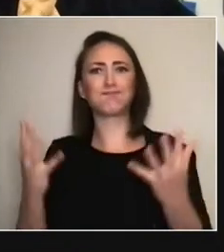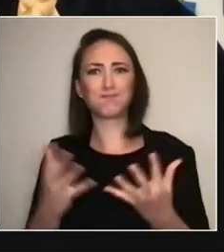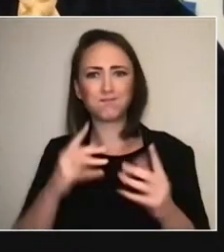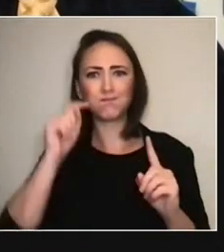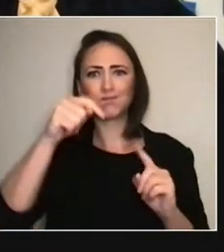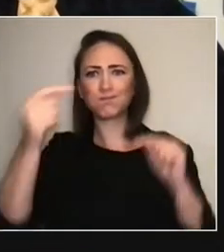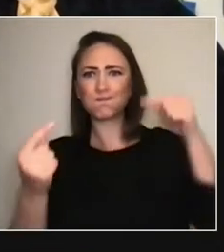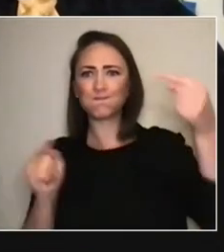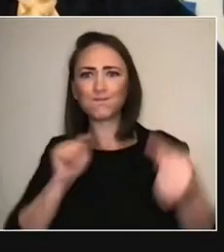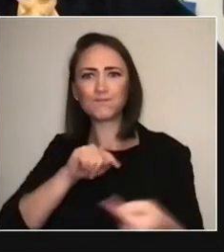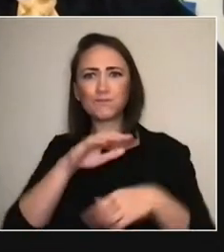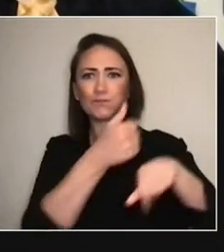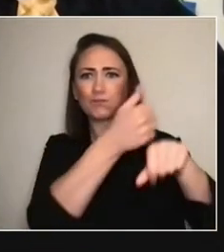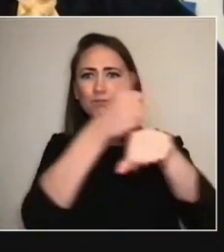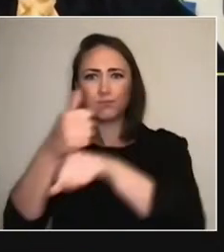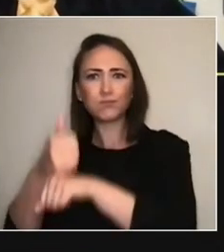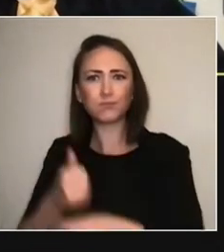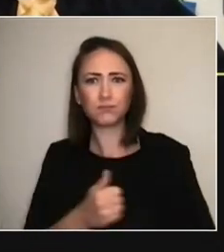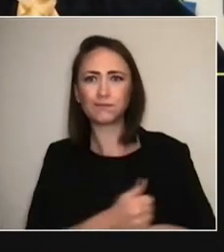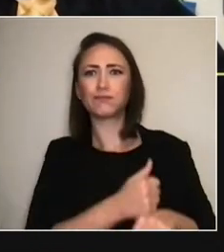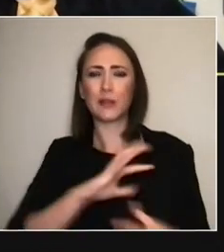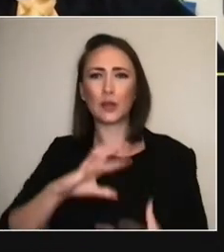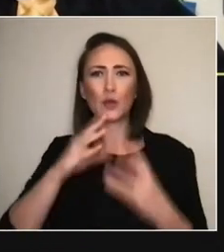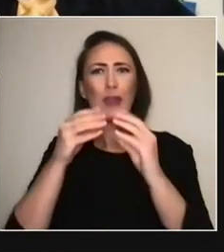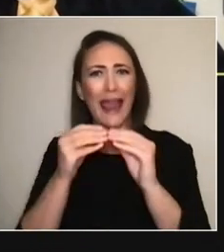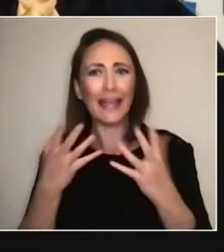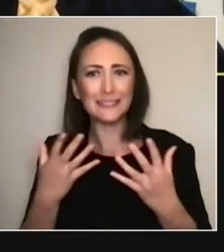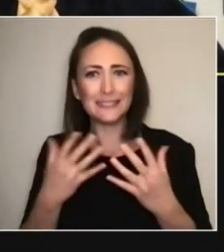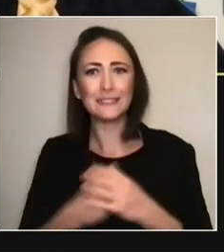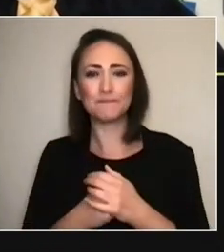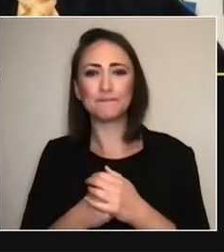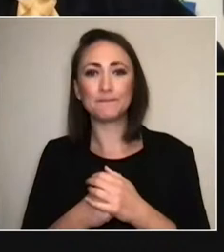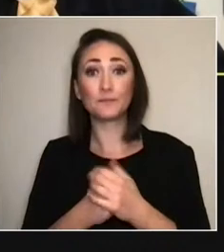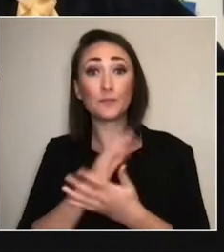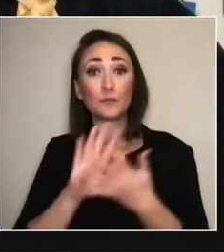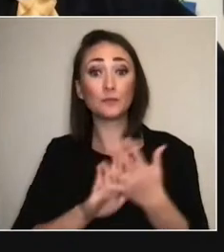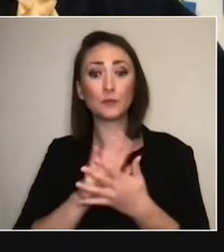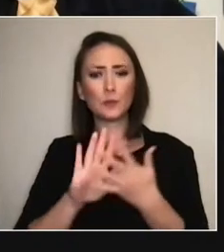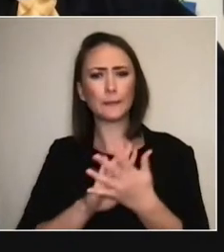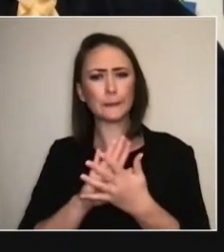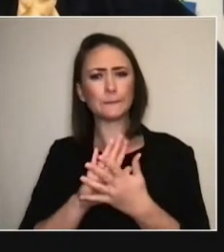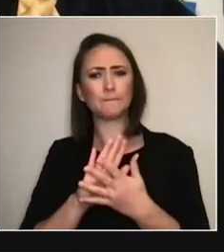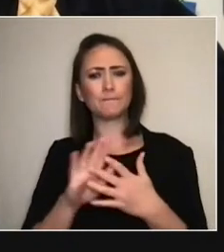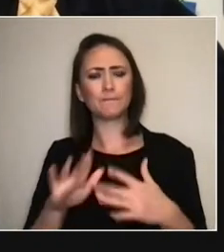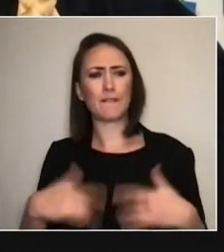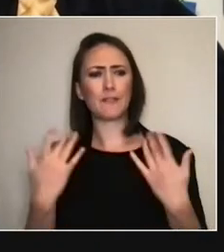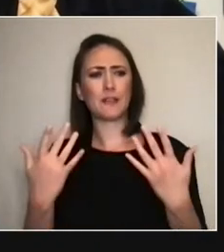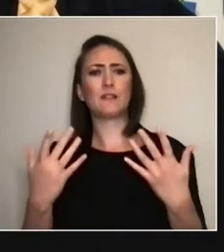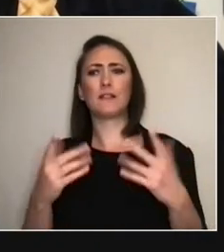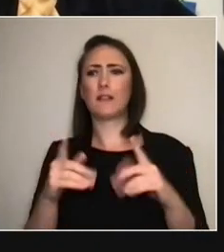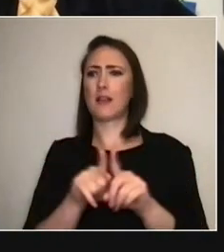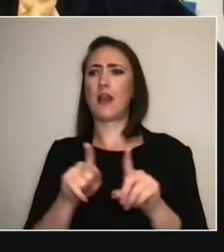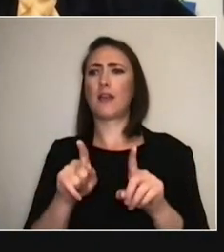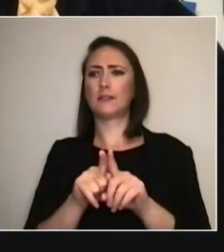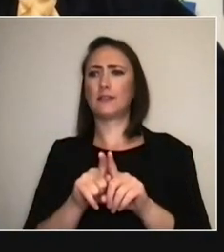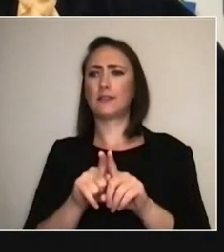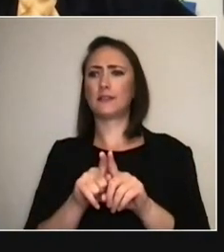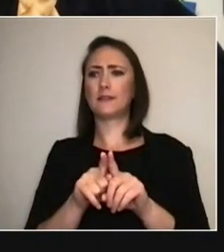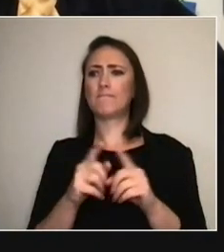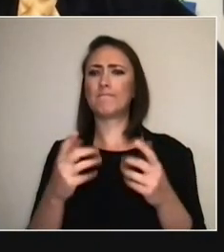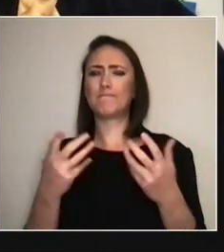OK, there's something in there to... kind of bring things together under a banner or under a new way of thinking